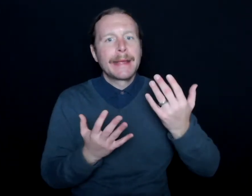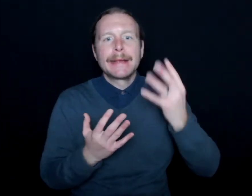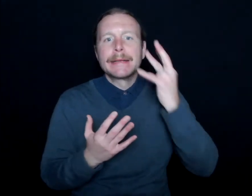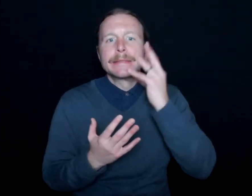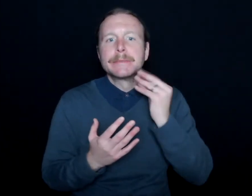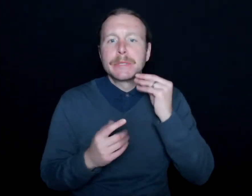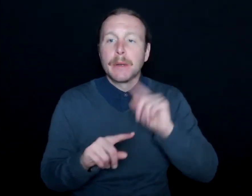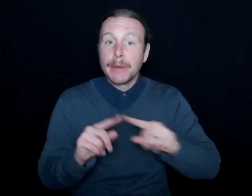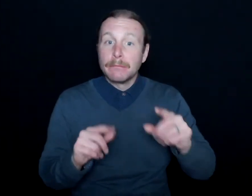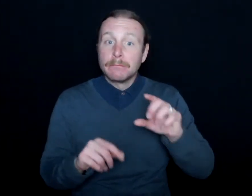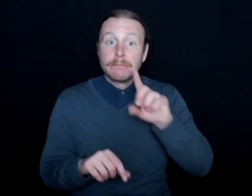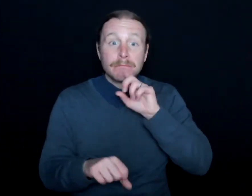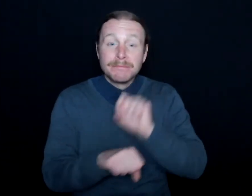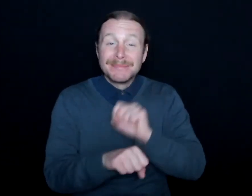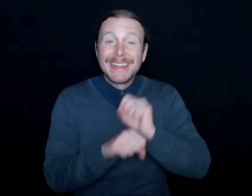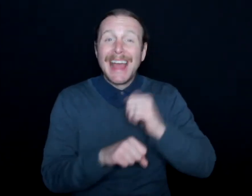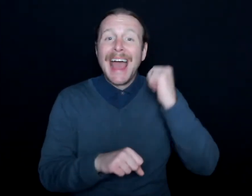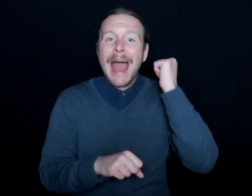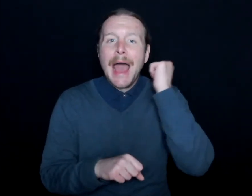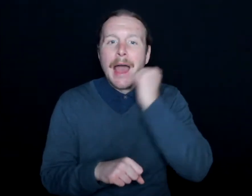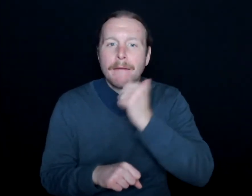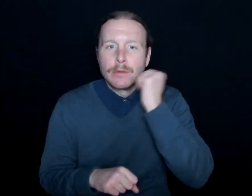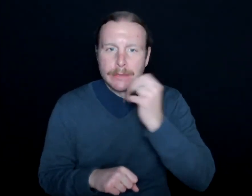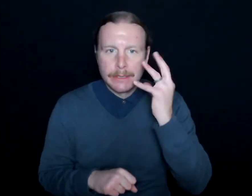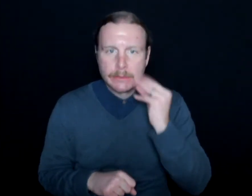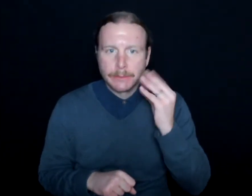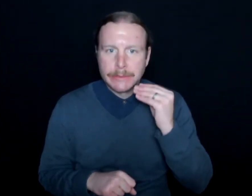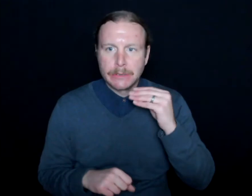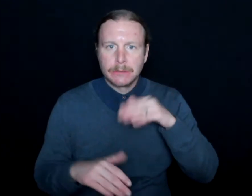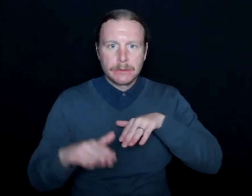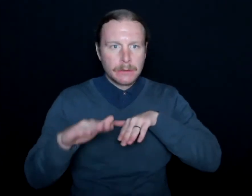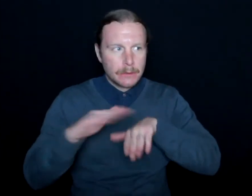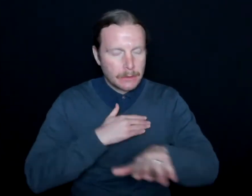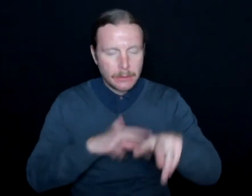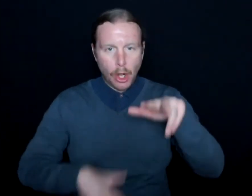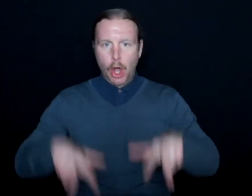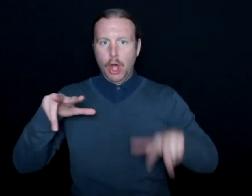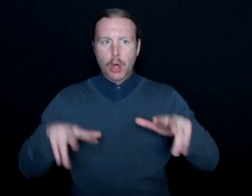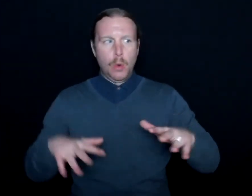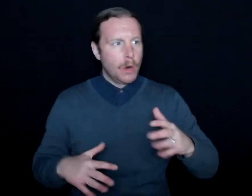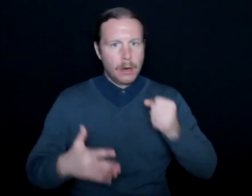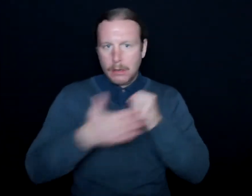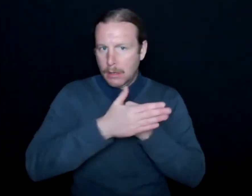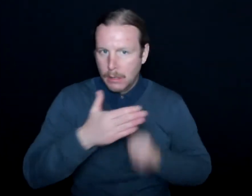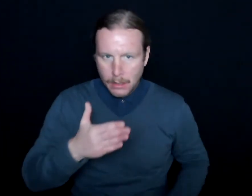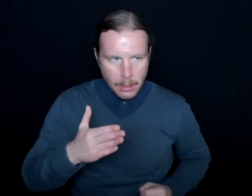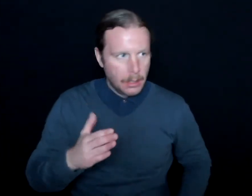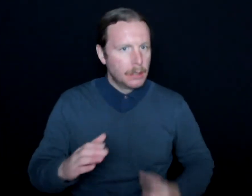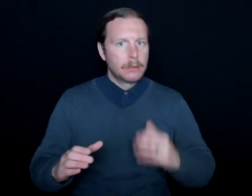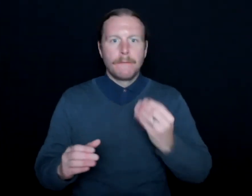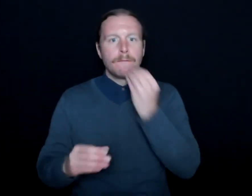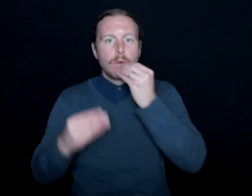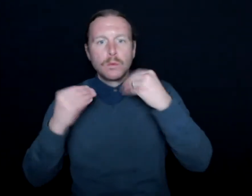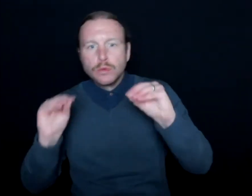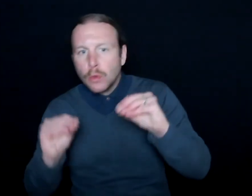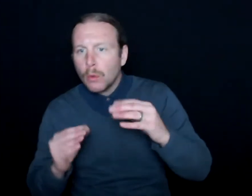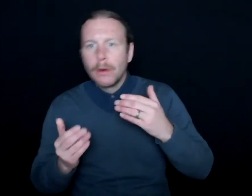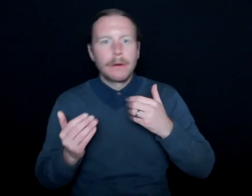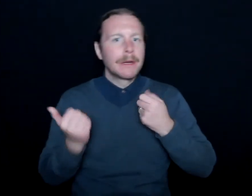but if that was every time you went out to a sports game or the grocery store or a concert-- whatever the case may be.